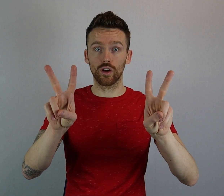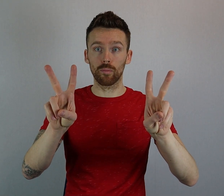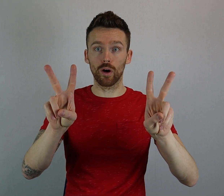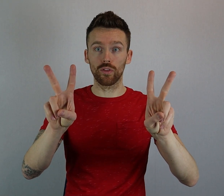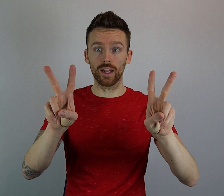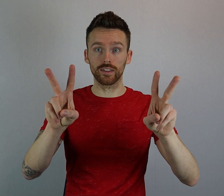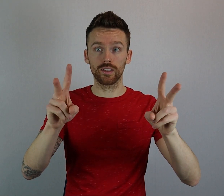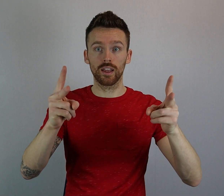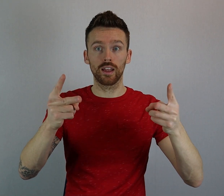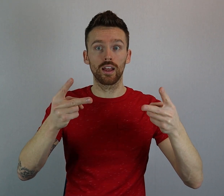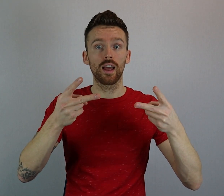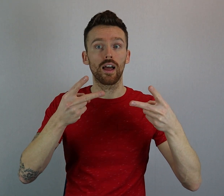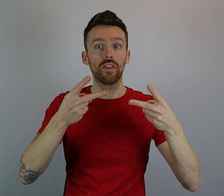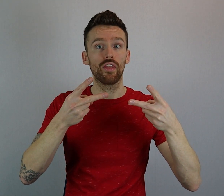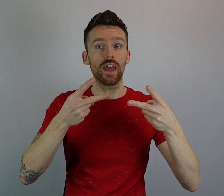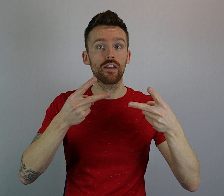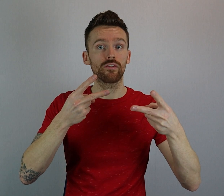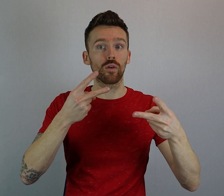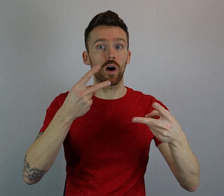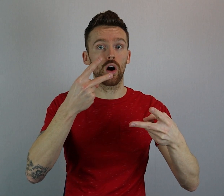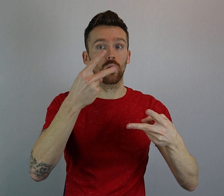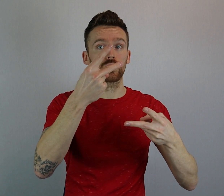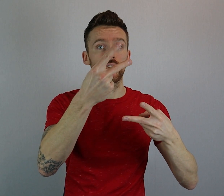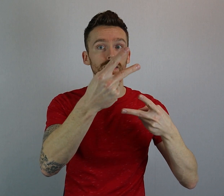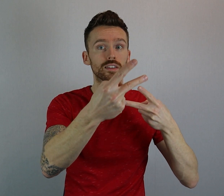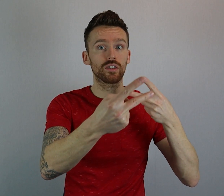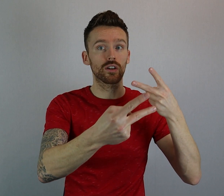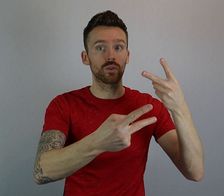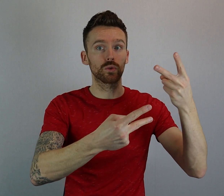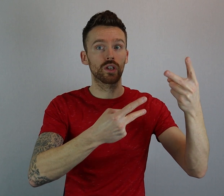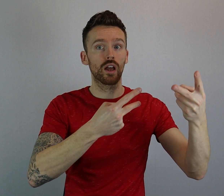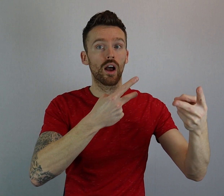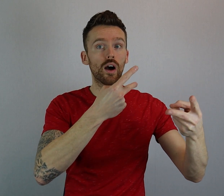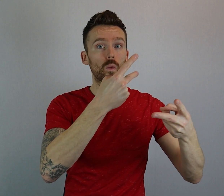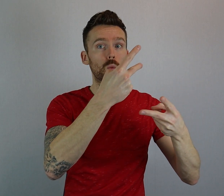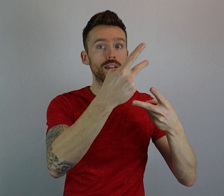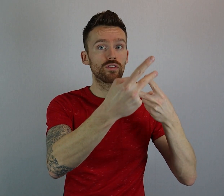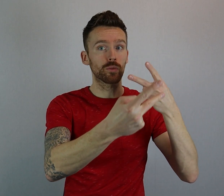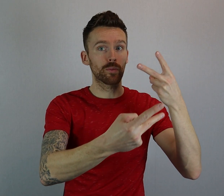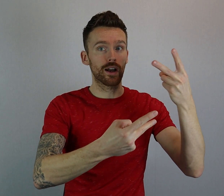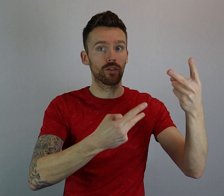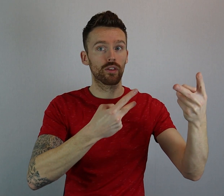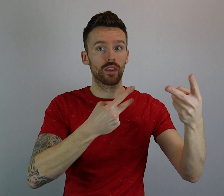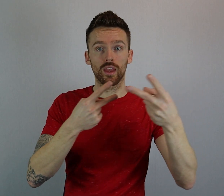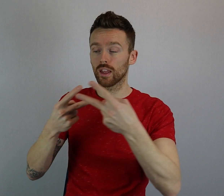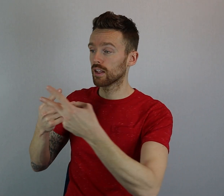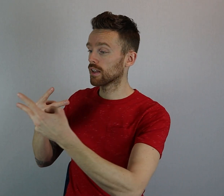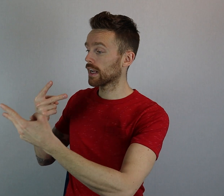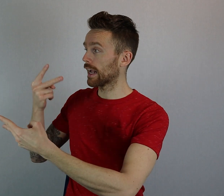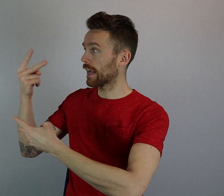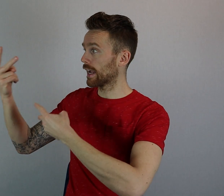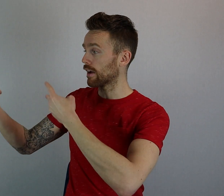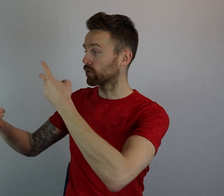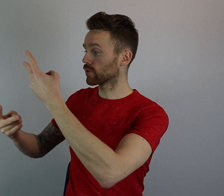on both hands and then form alternating circles away from your mouth. Carols.